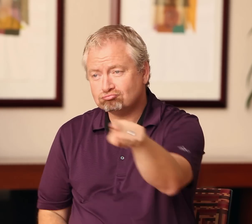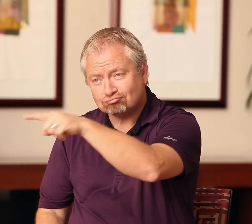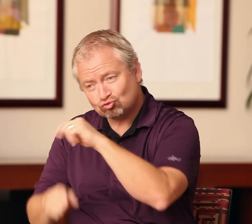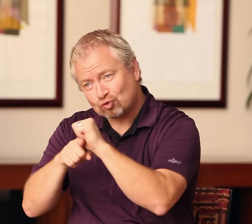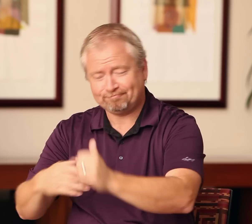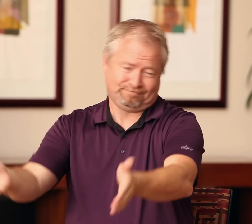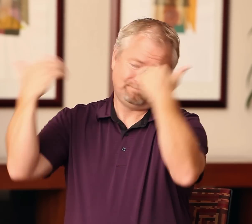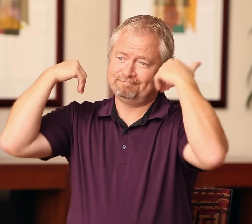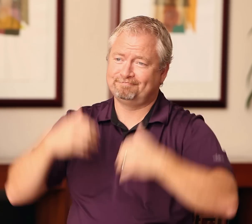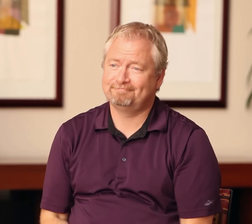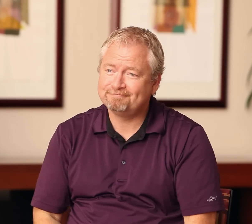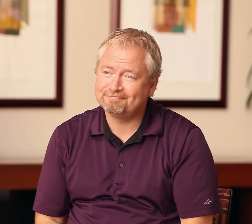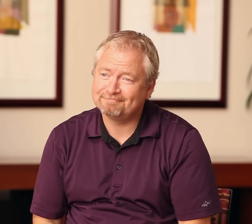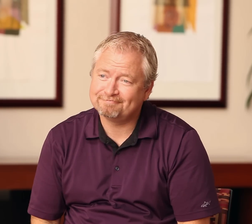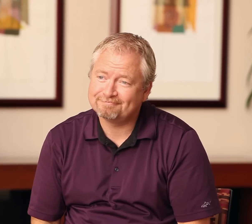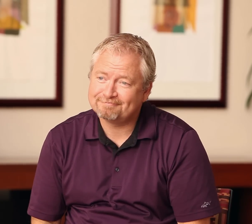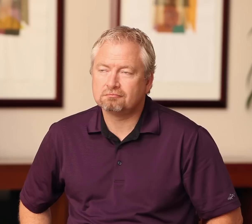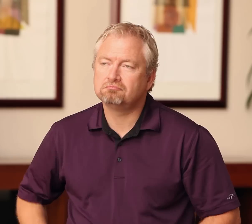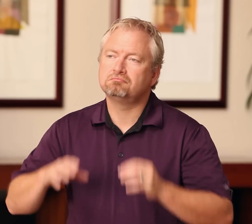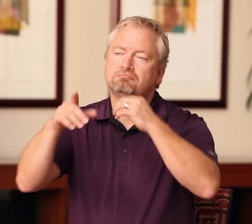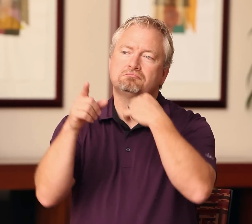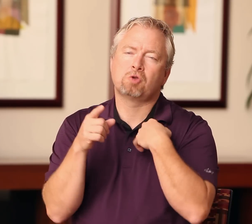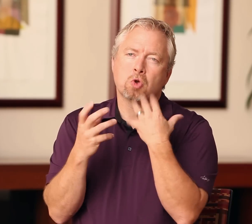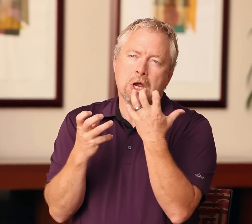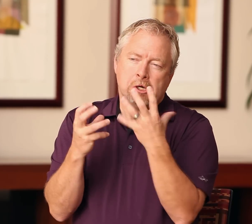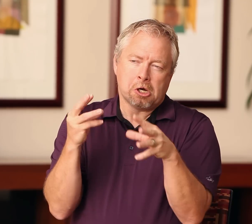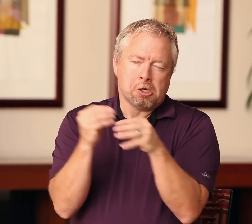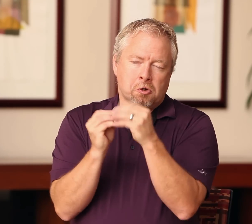they should be certified. It shows that they've been trained properly. So, if you're willing to go through the training, come on! I want to add one more important point.